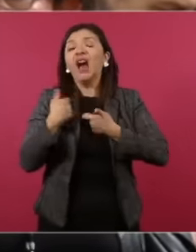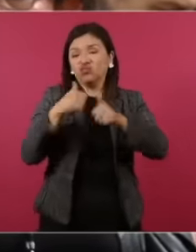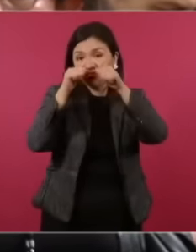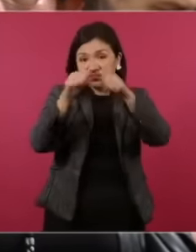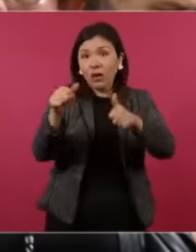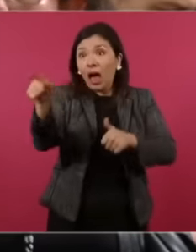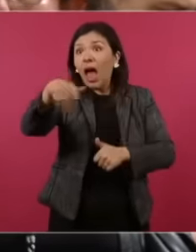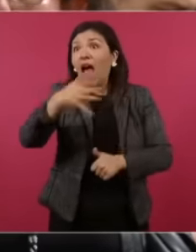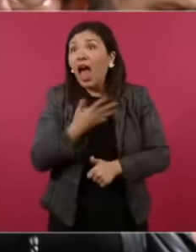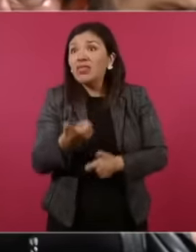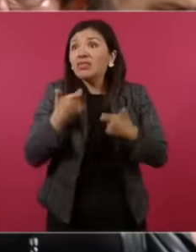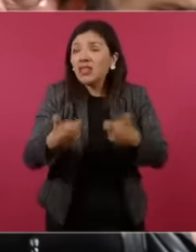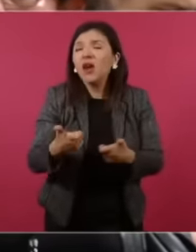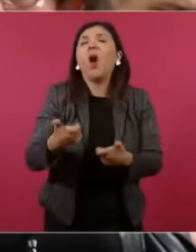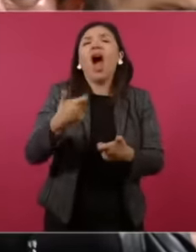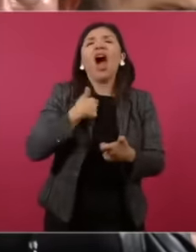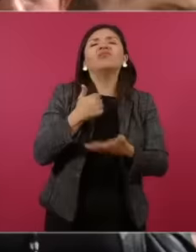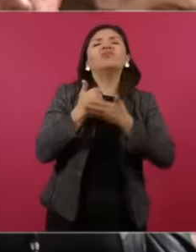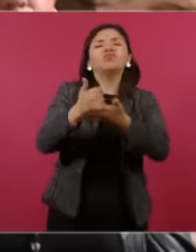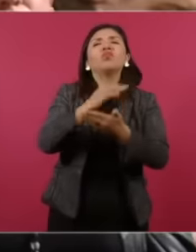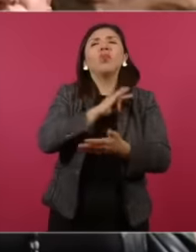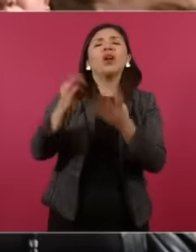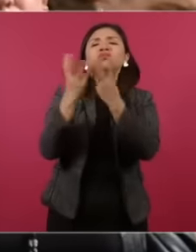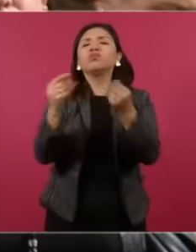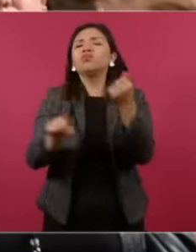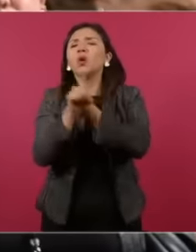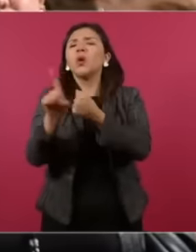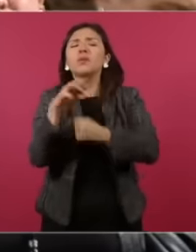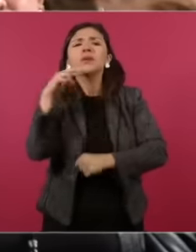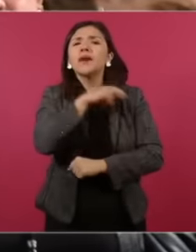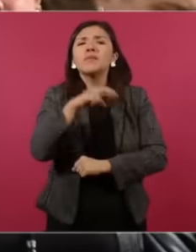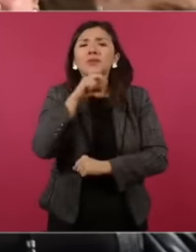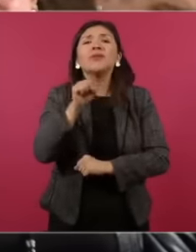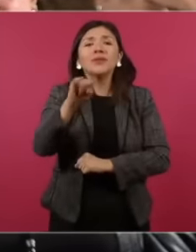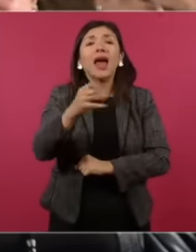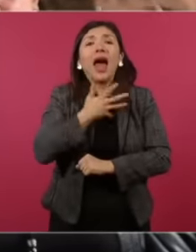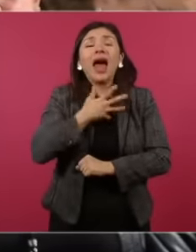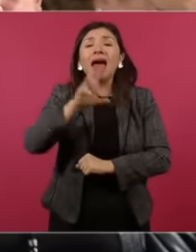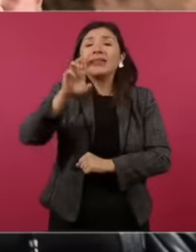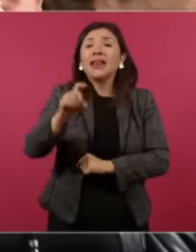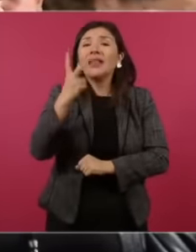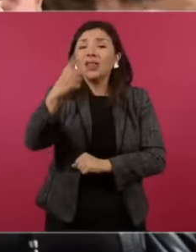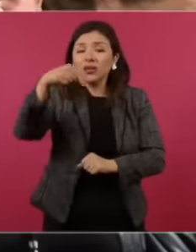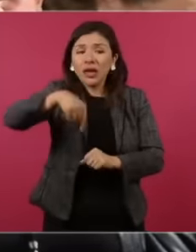and those who have money are the ones who resolve their affairs in the prosecutor's offices there are 32 in the country you